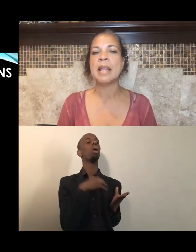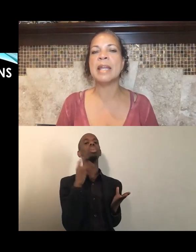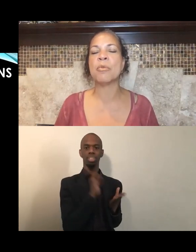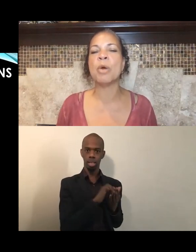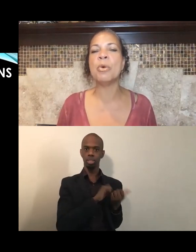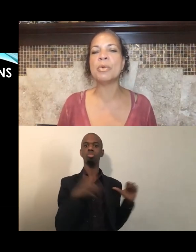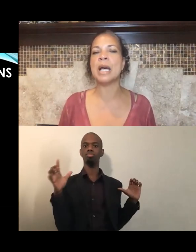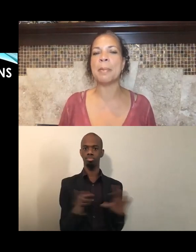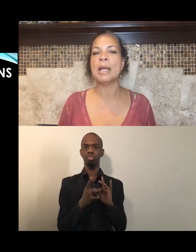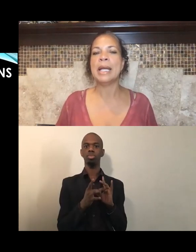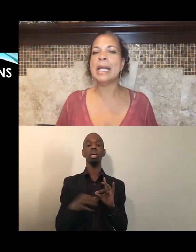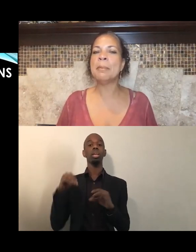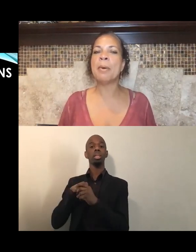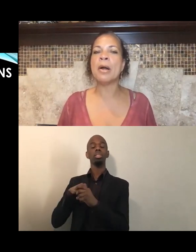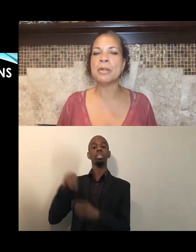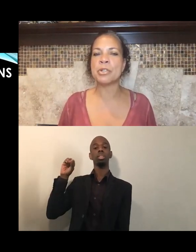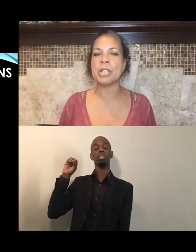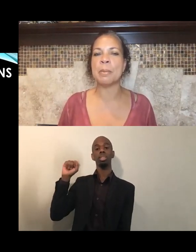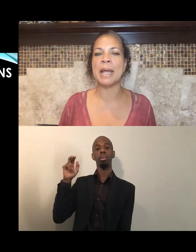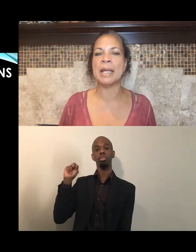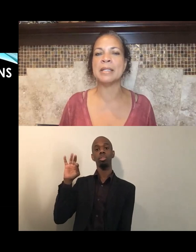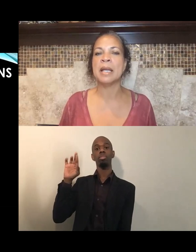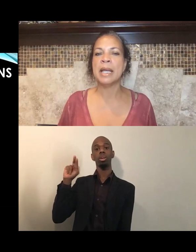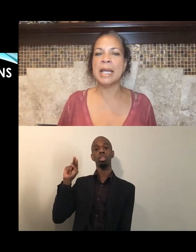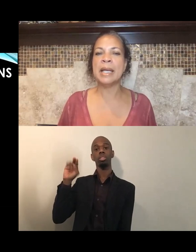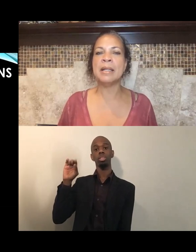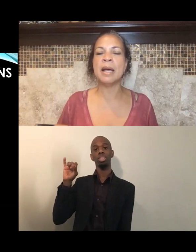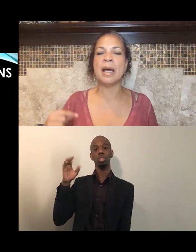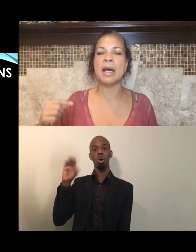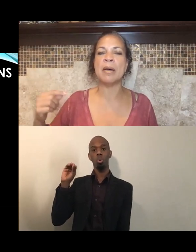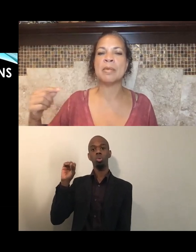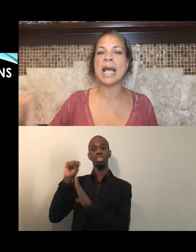that rose up in partnership and in solidarity,